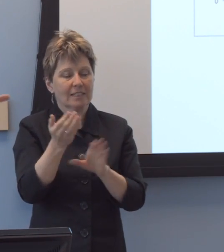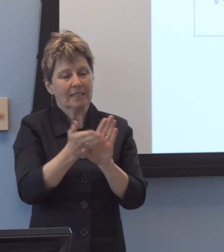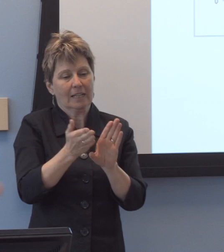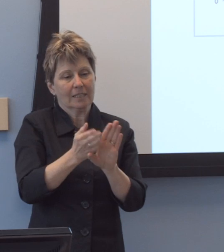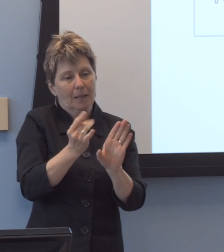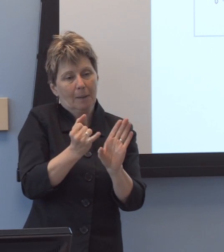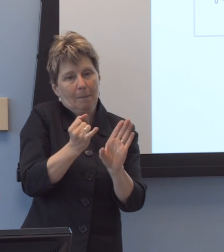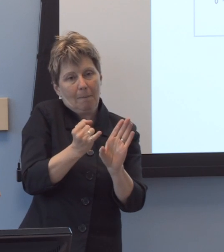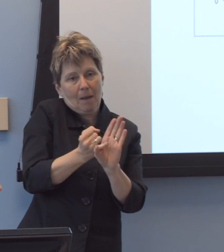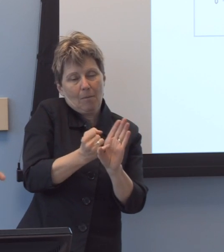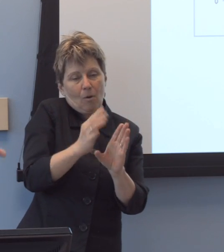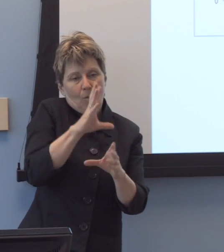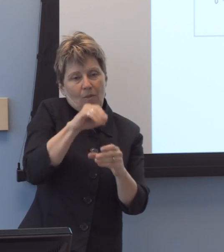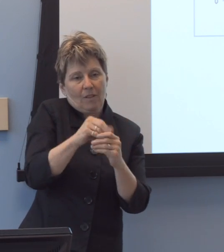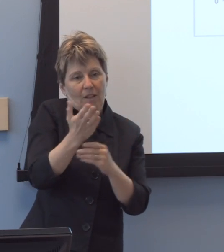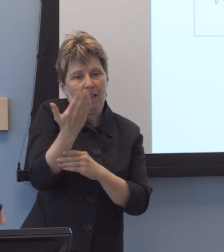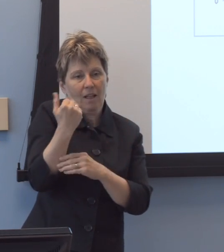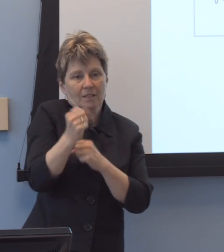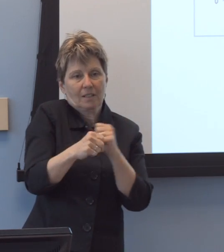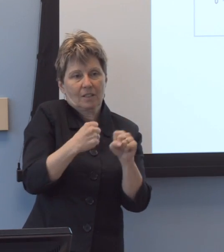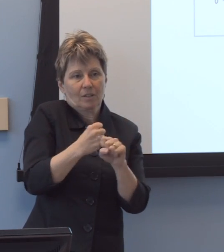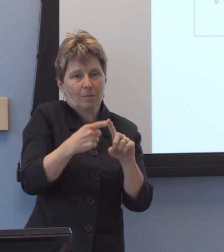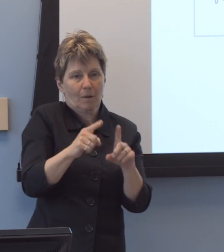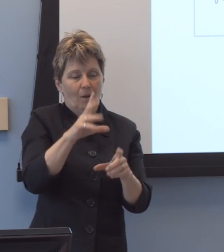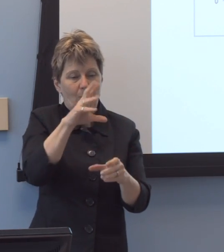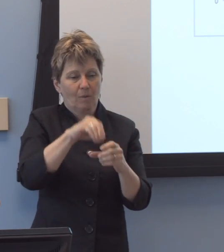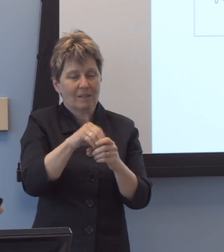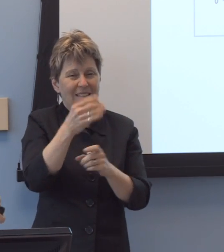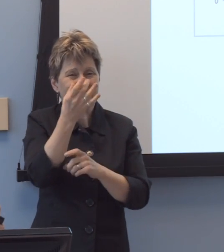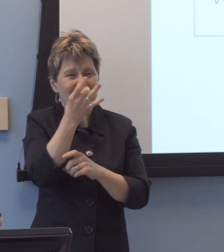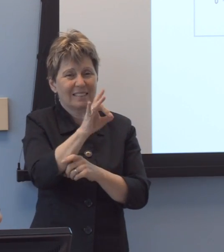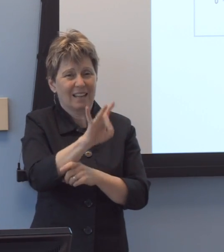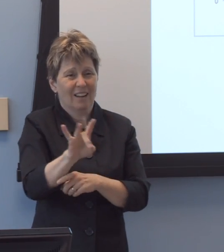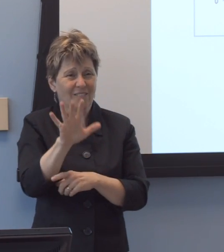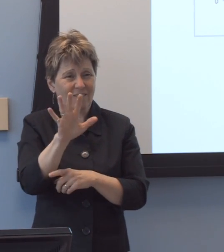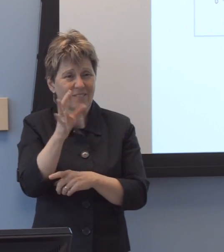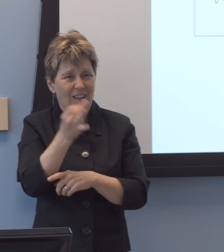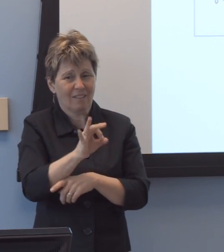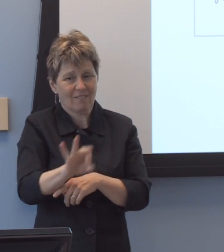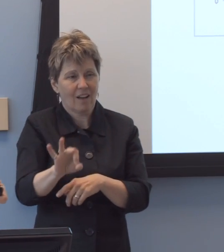but again, in 1995, those numbers were zero. So we c-we worked to develop a practice